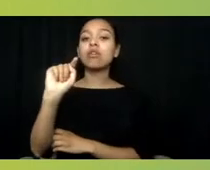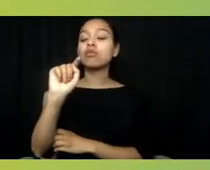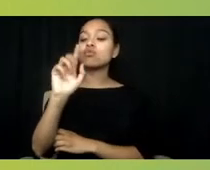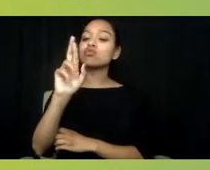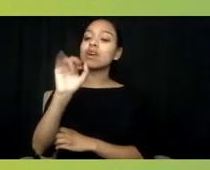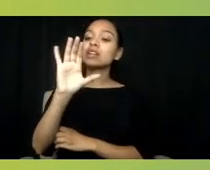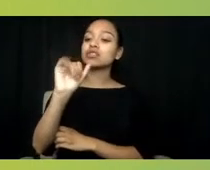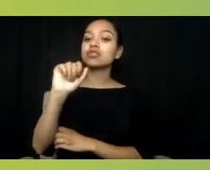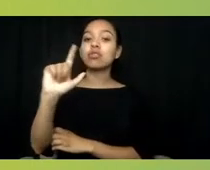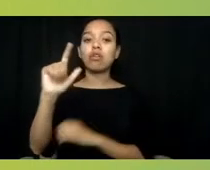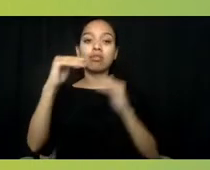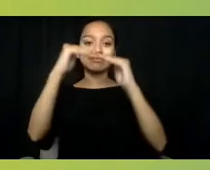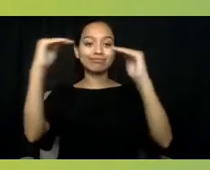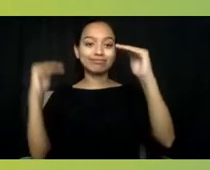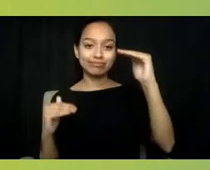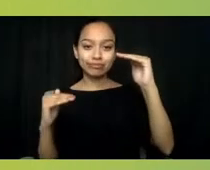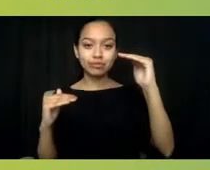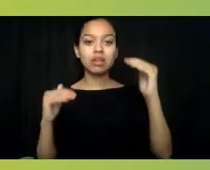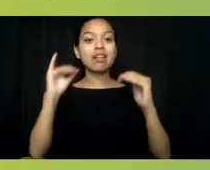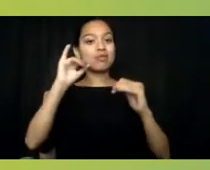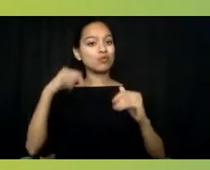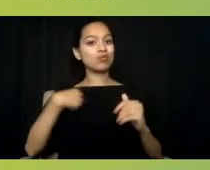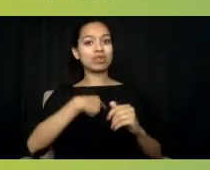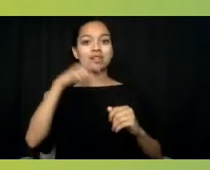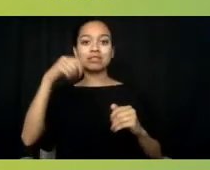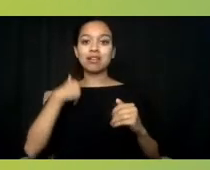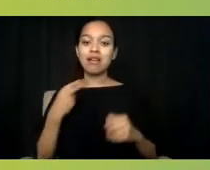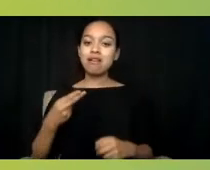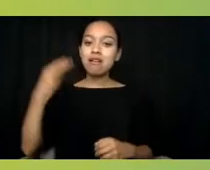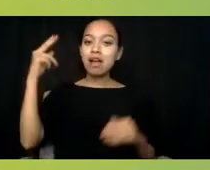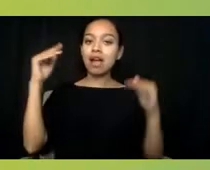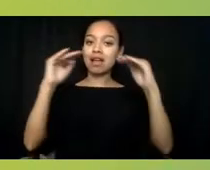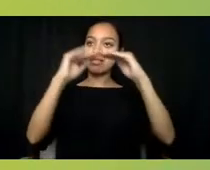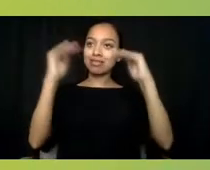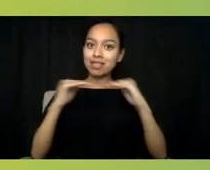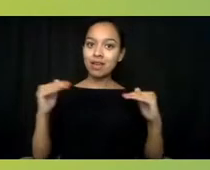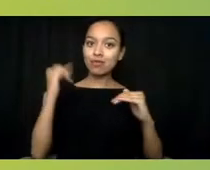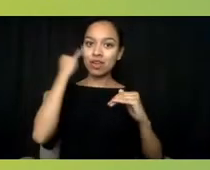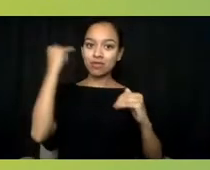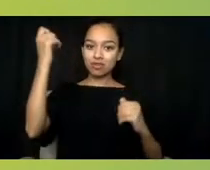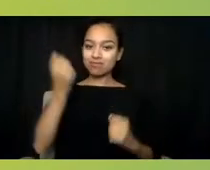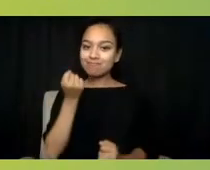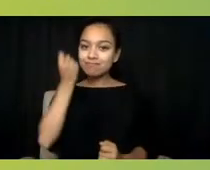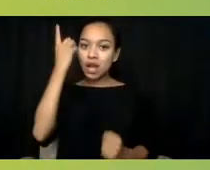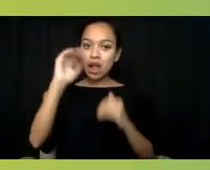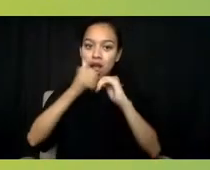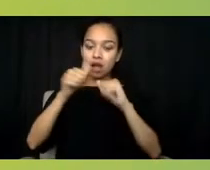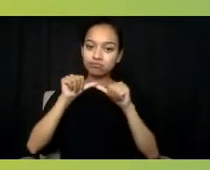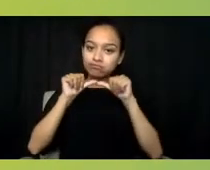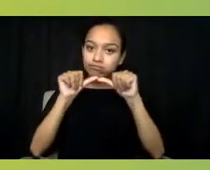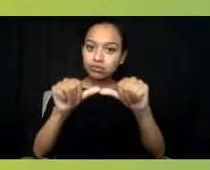if we're to understand how to move forward. There's a lot to take in from what you just said